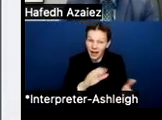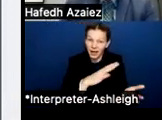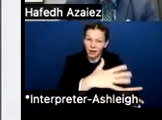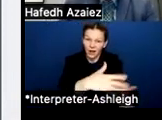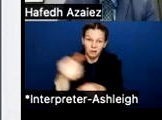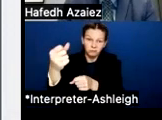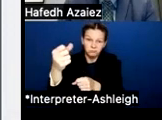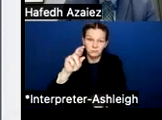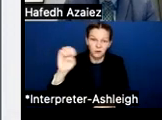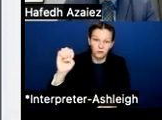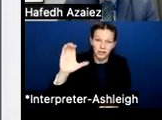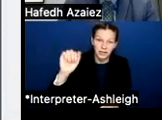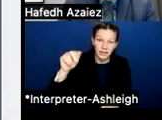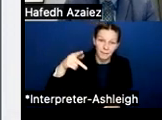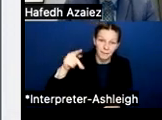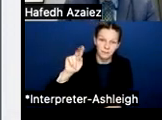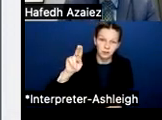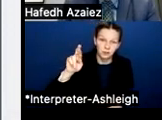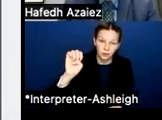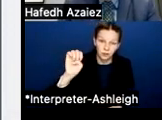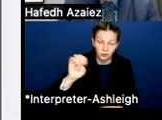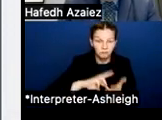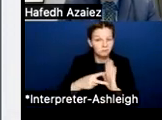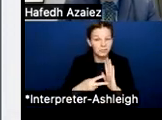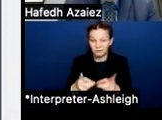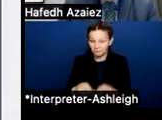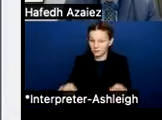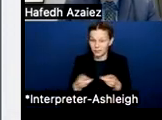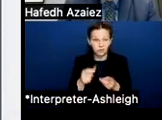I mean, sorry, the district is keeping that money here.